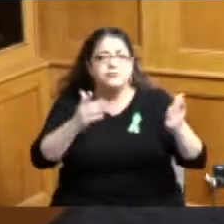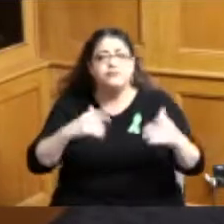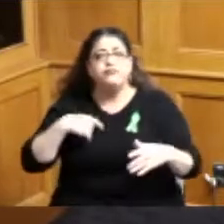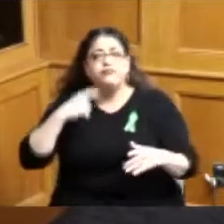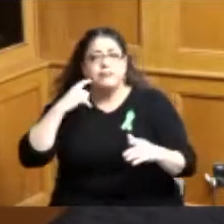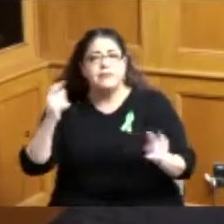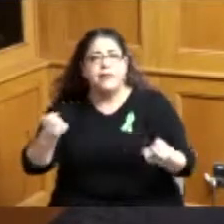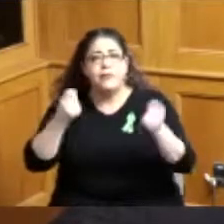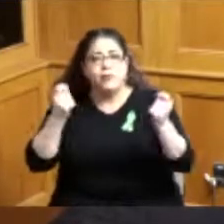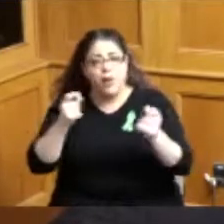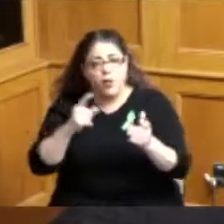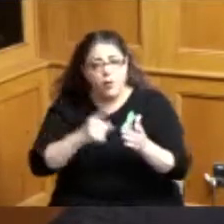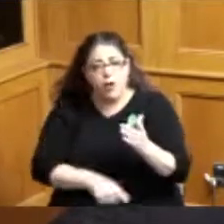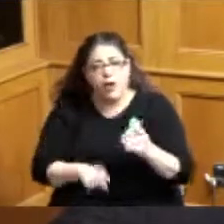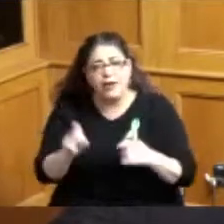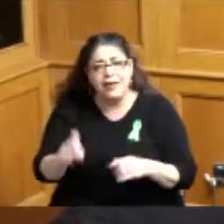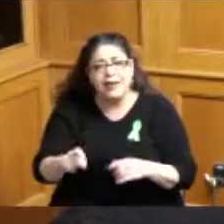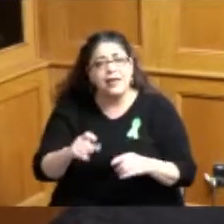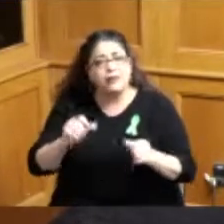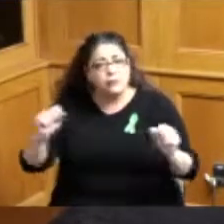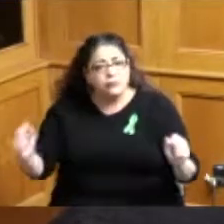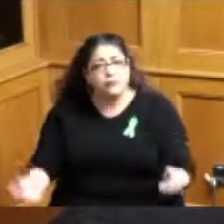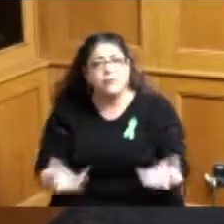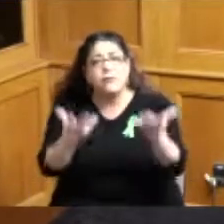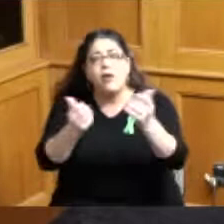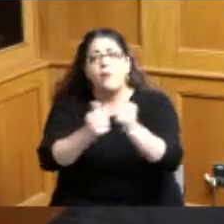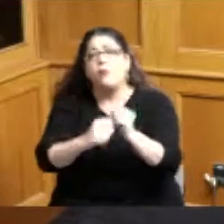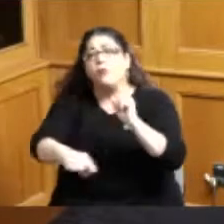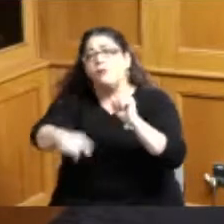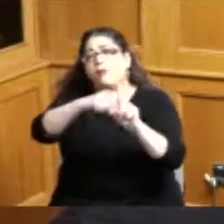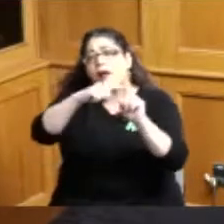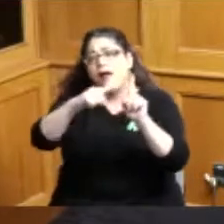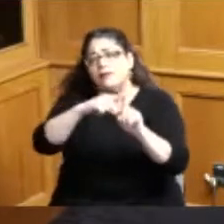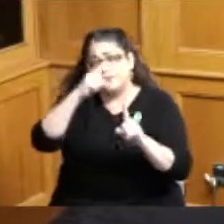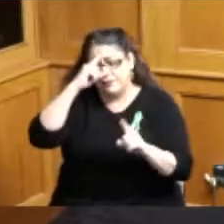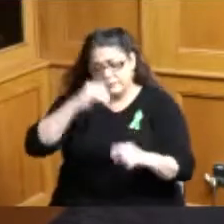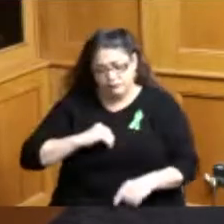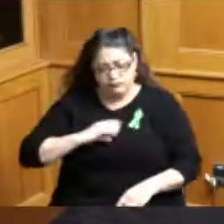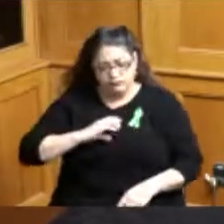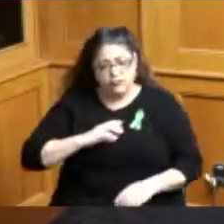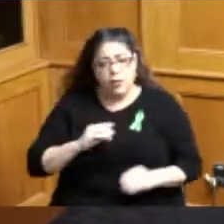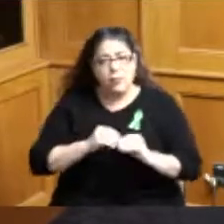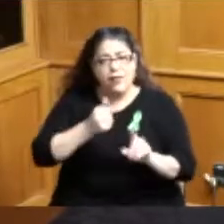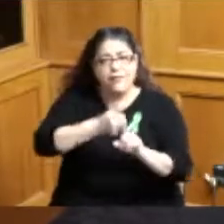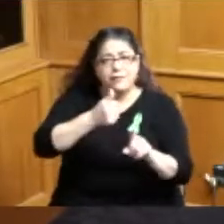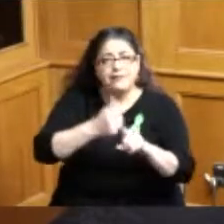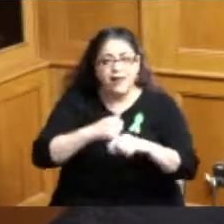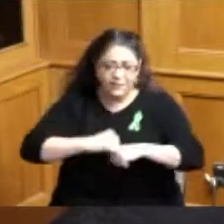adults to promote positive youth development recovery and resilience and to show how youth